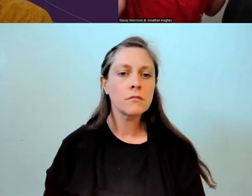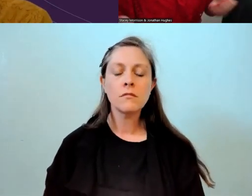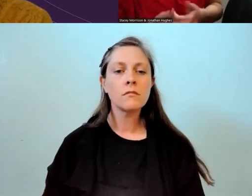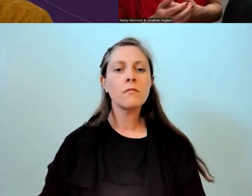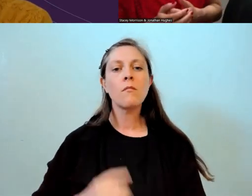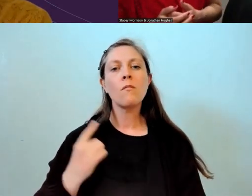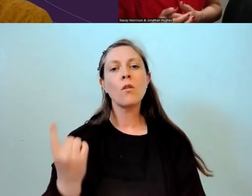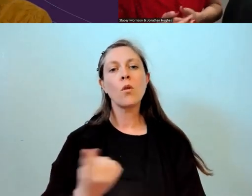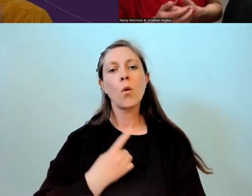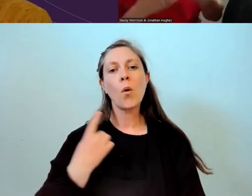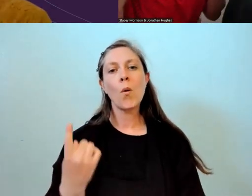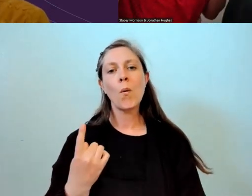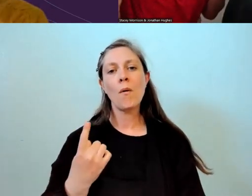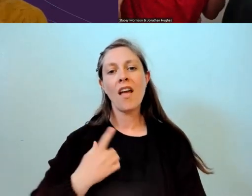It's a whole kaupapa, I guess if you look at-